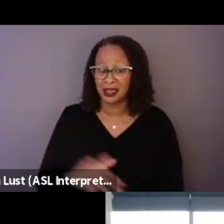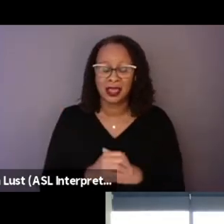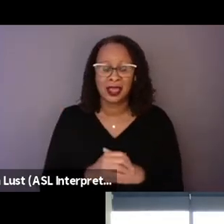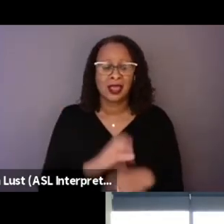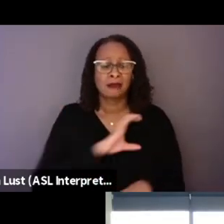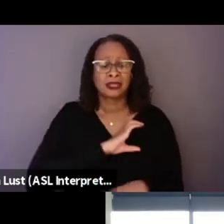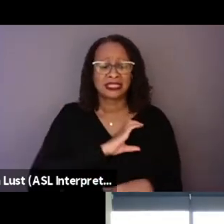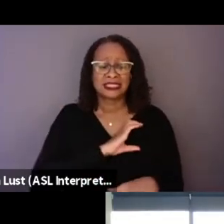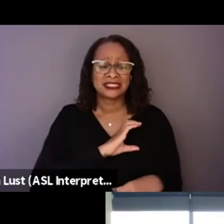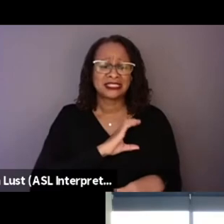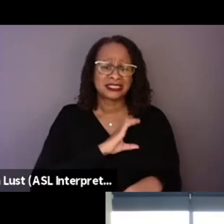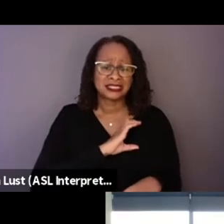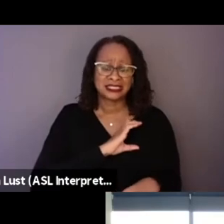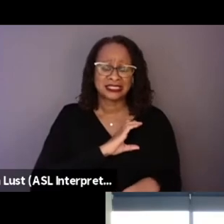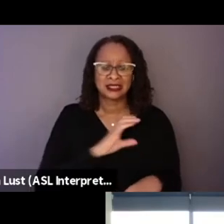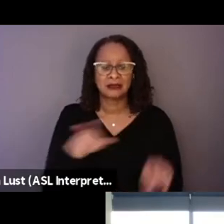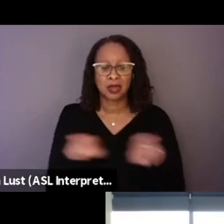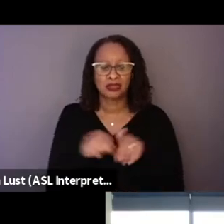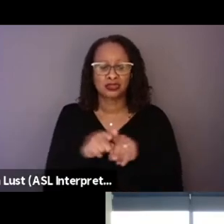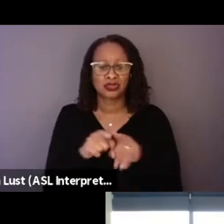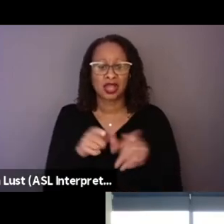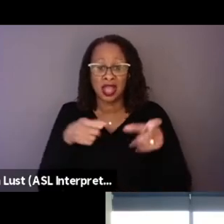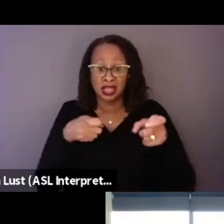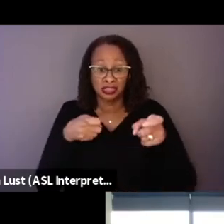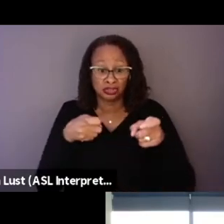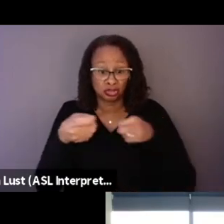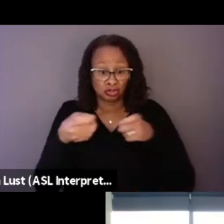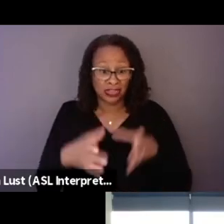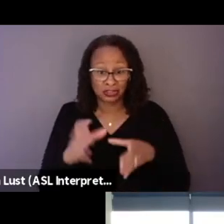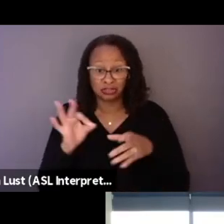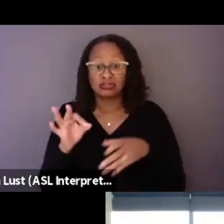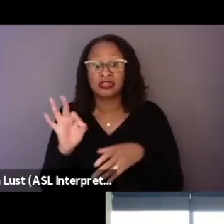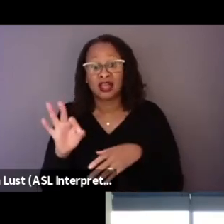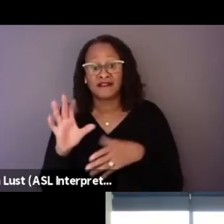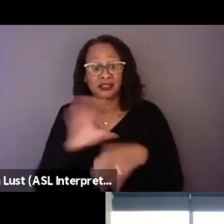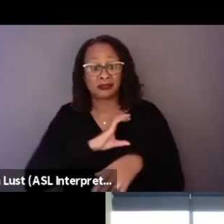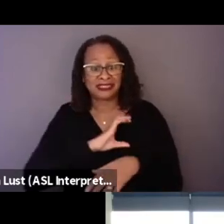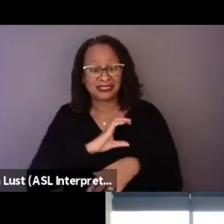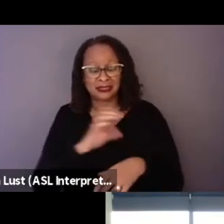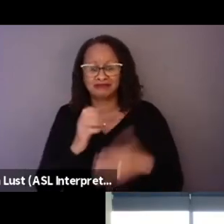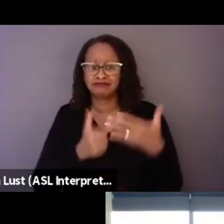but also like the directors of the police in Mesa. I just, there's a lot of complexities,